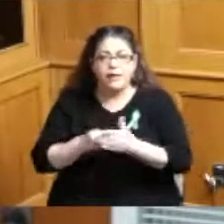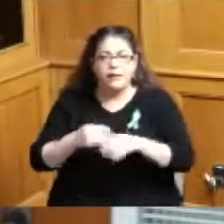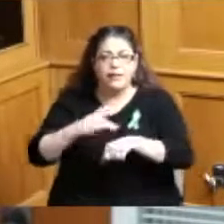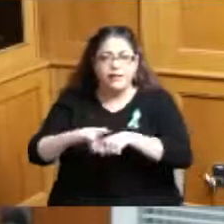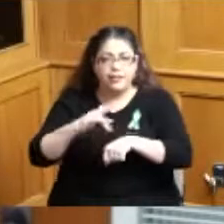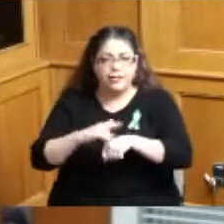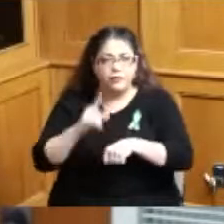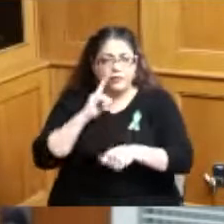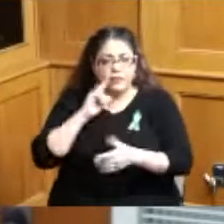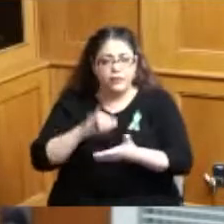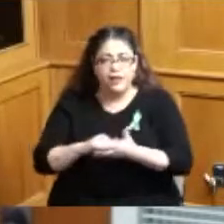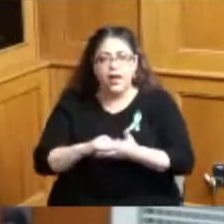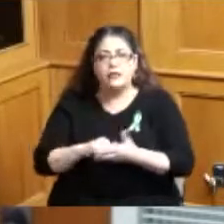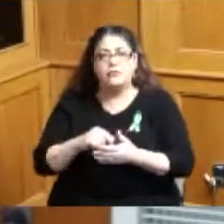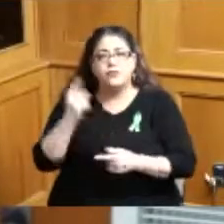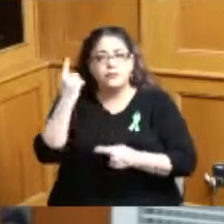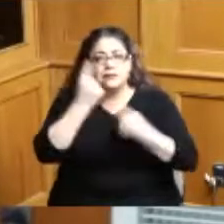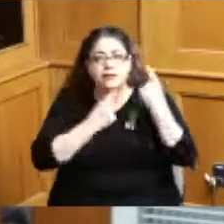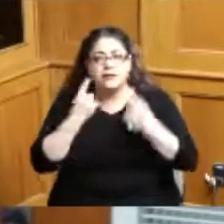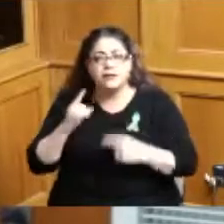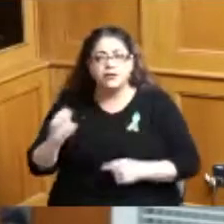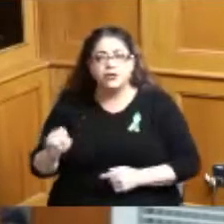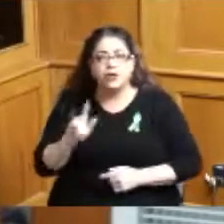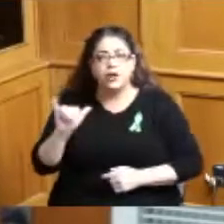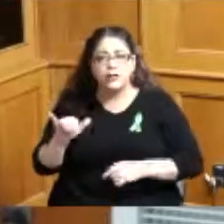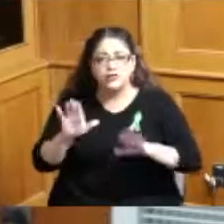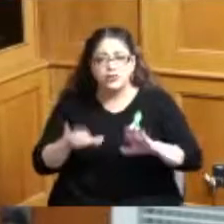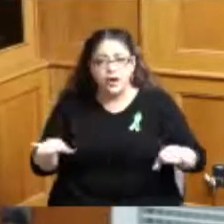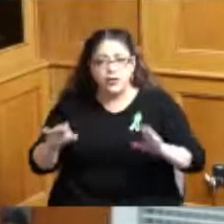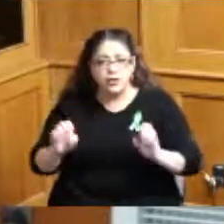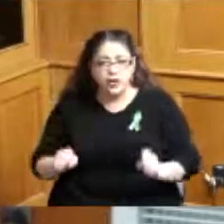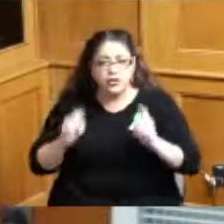and consider the importance of early childhood education and the fact that we do provide